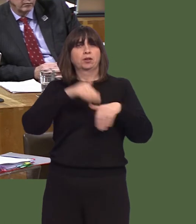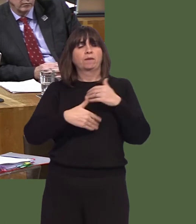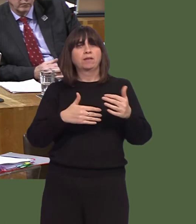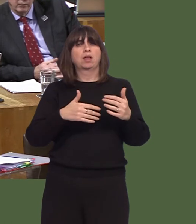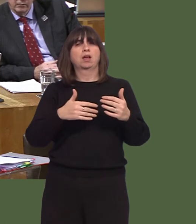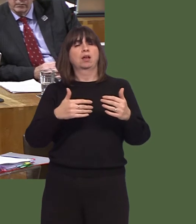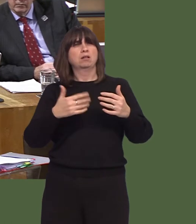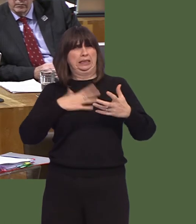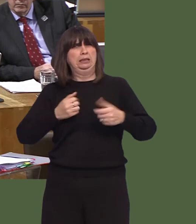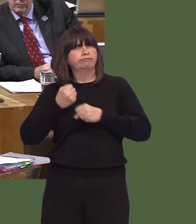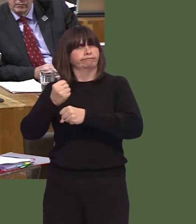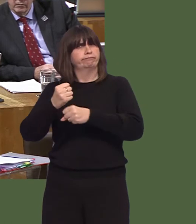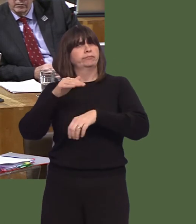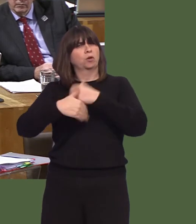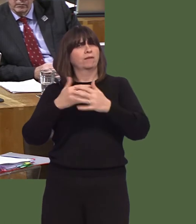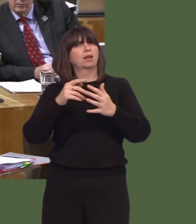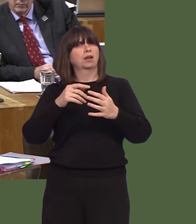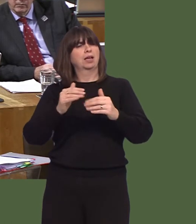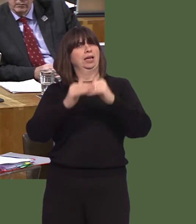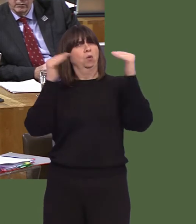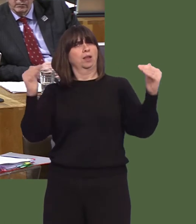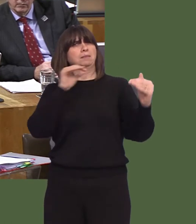yn y pen draw. Julie Morgan AM: 5.